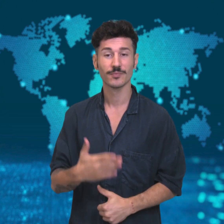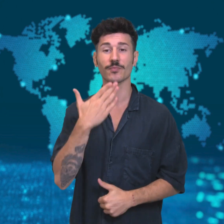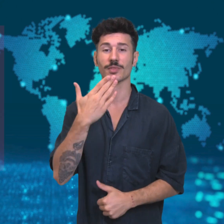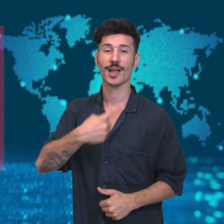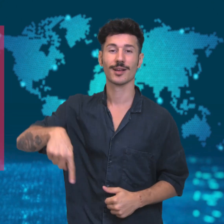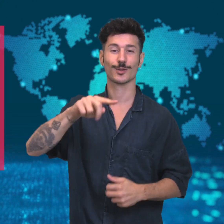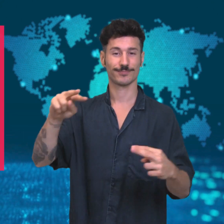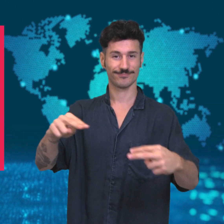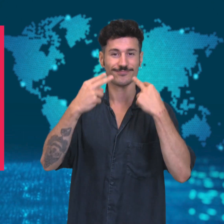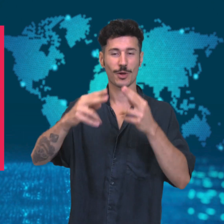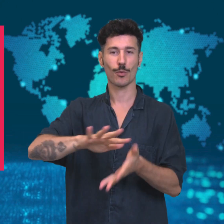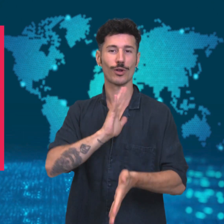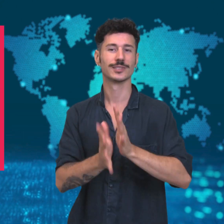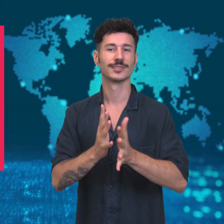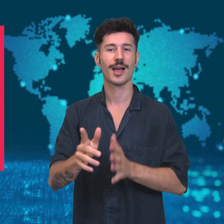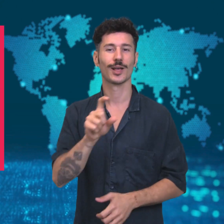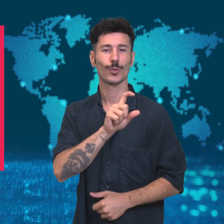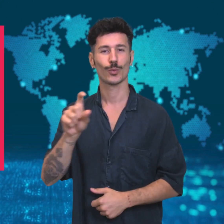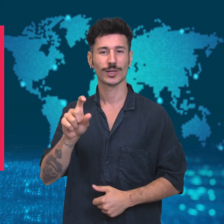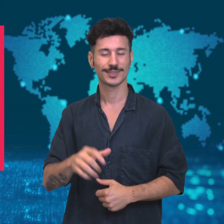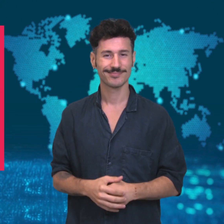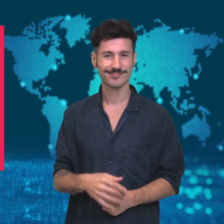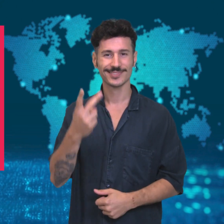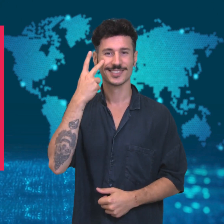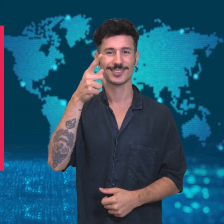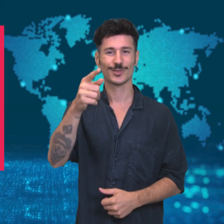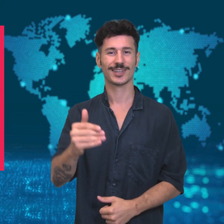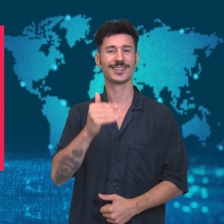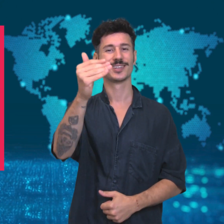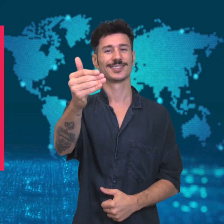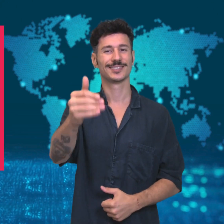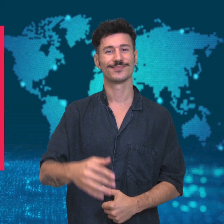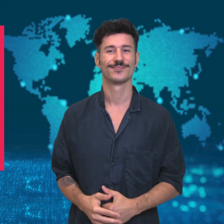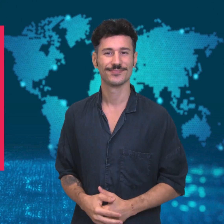Thank you for watching WorldSign Week and see you next time!